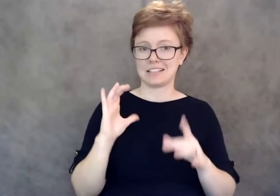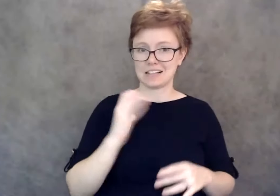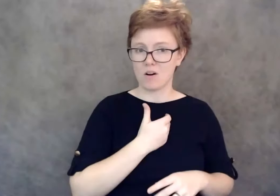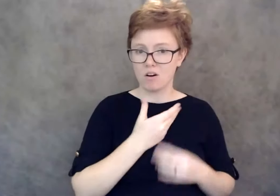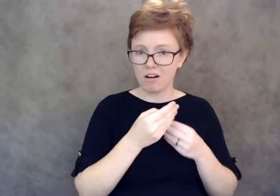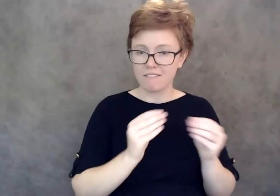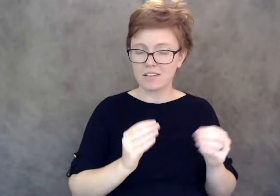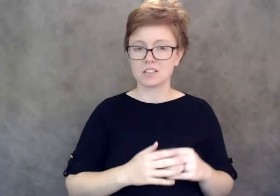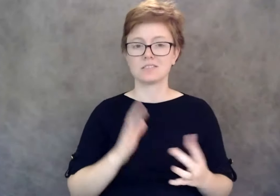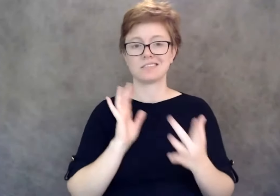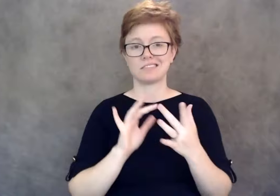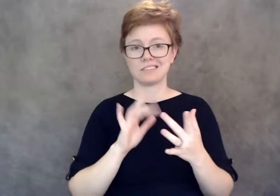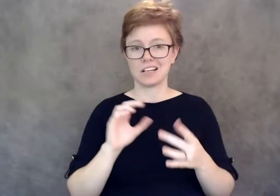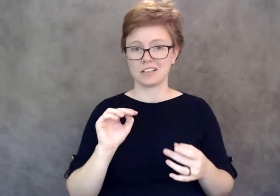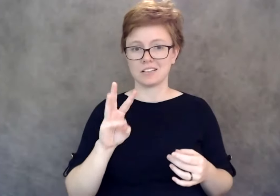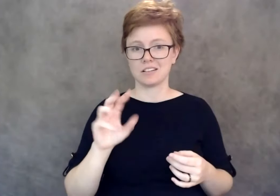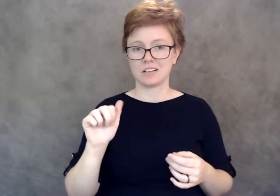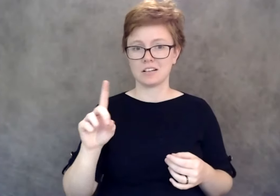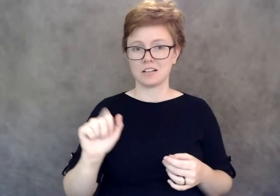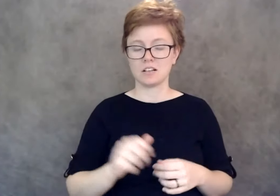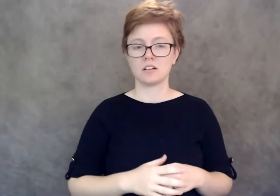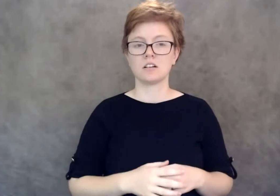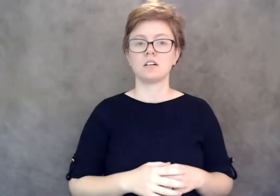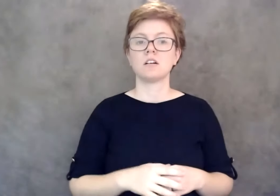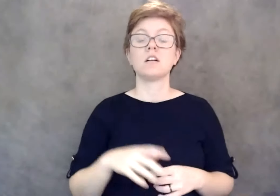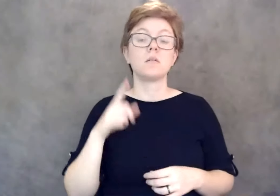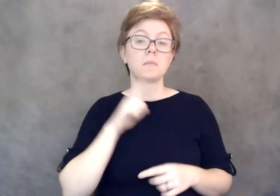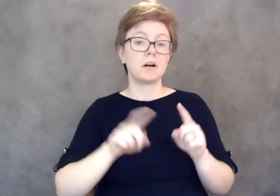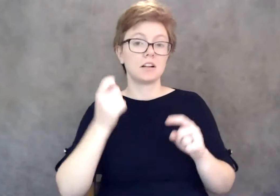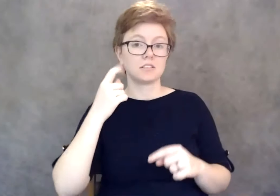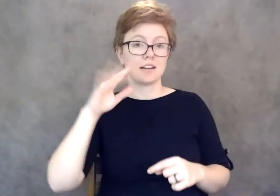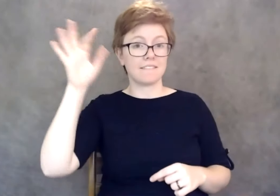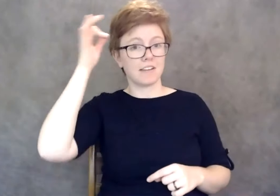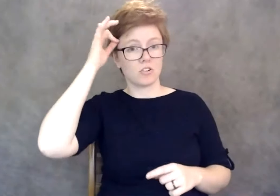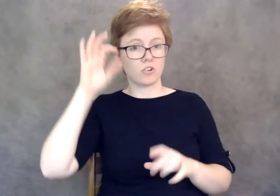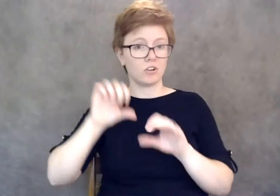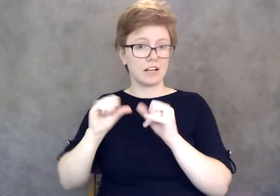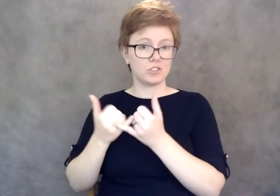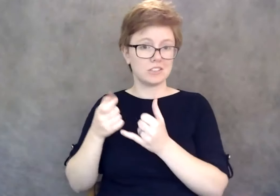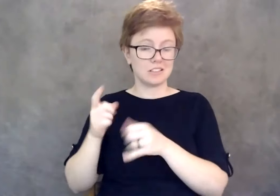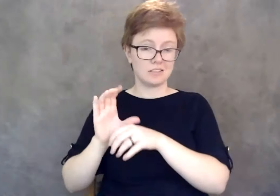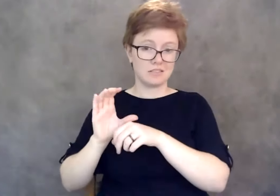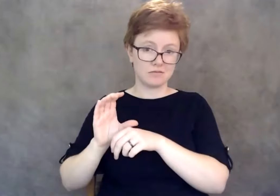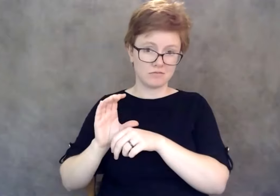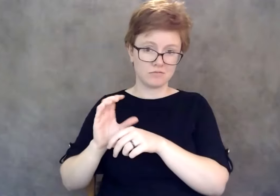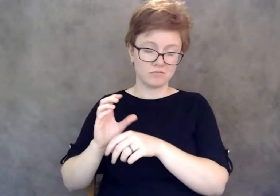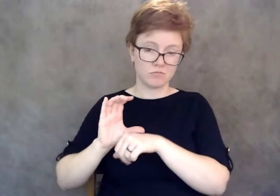the other, the federal agency that enforces the American with Disabilities Act is the Office for Civil Rights